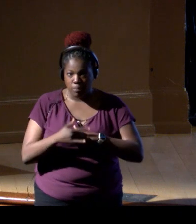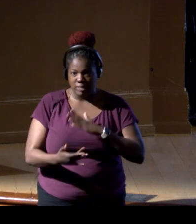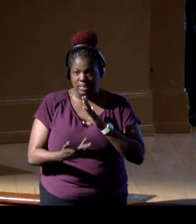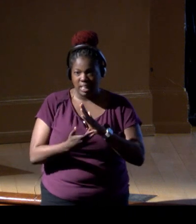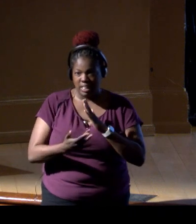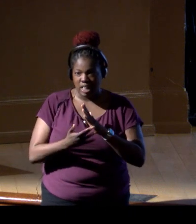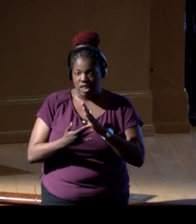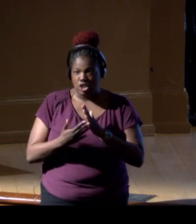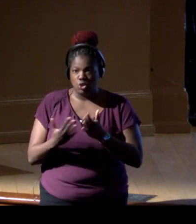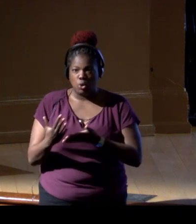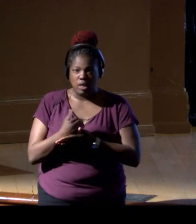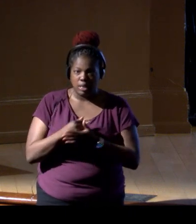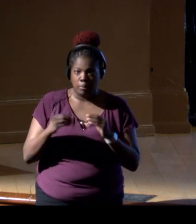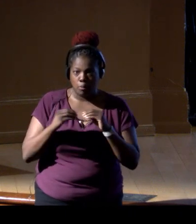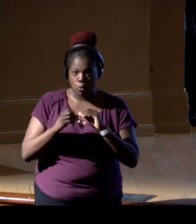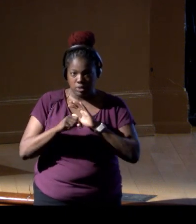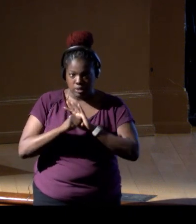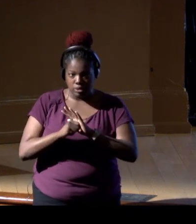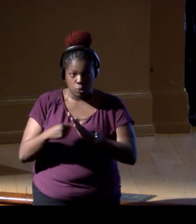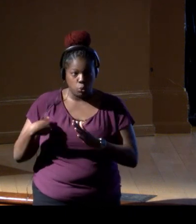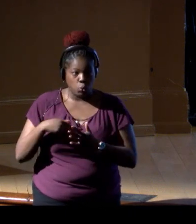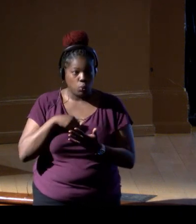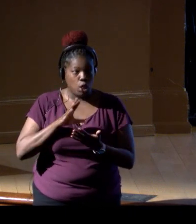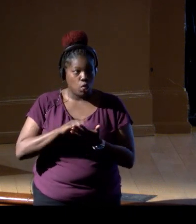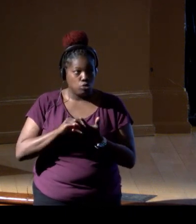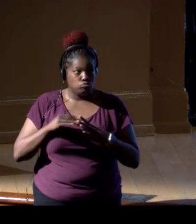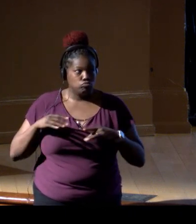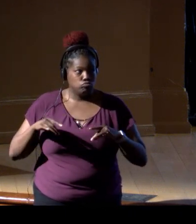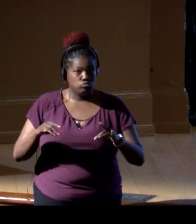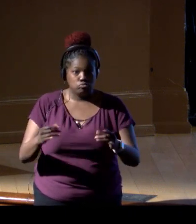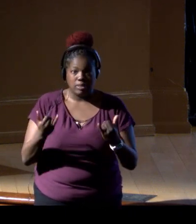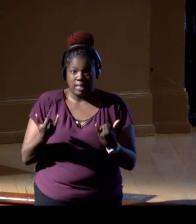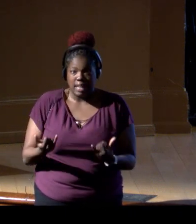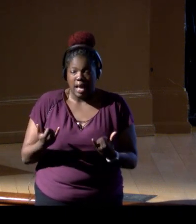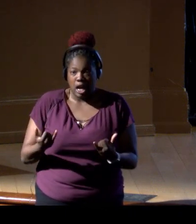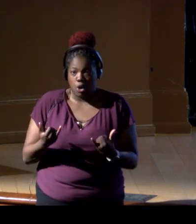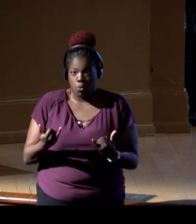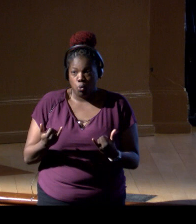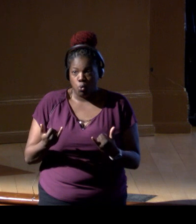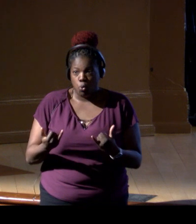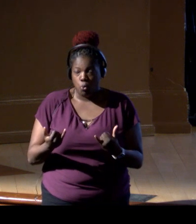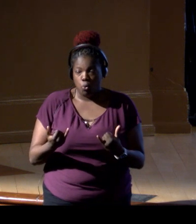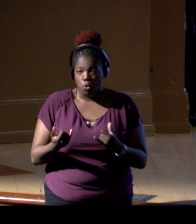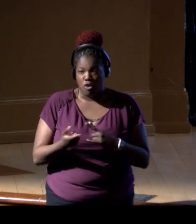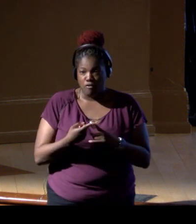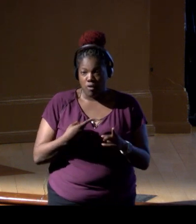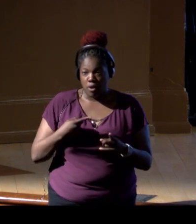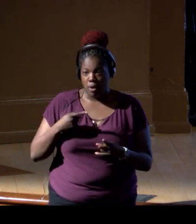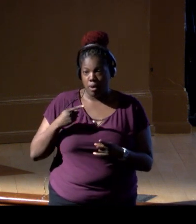to get more of these samples. We are learning now from the lunar samples